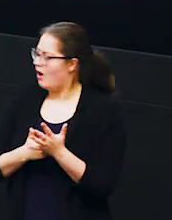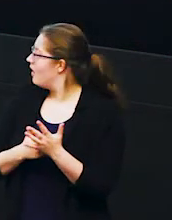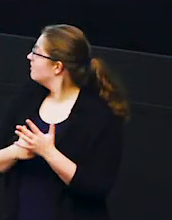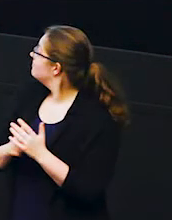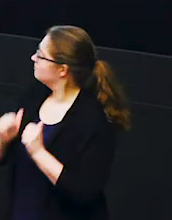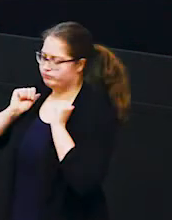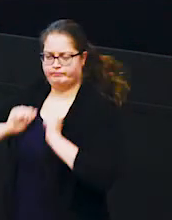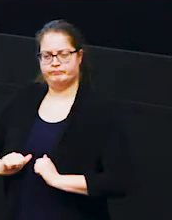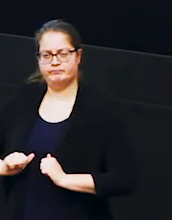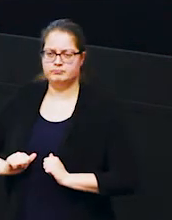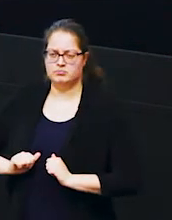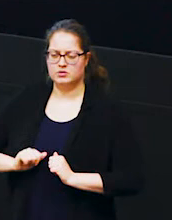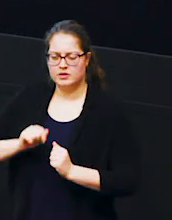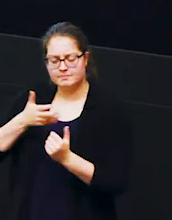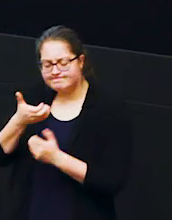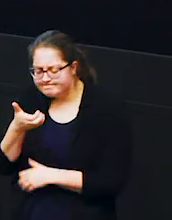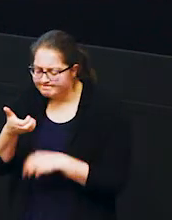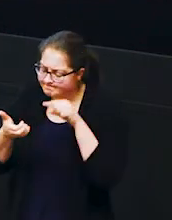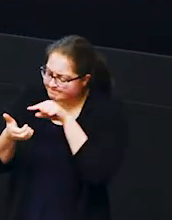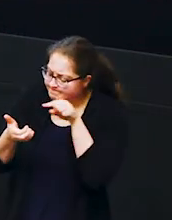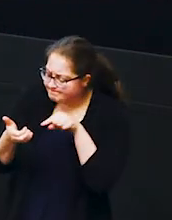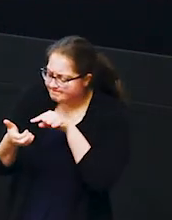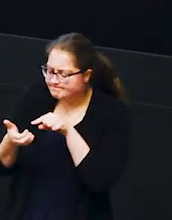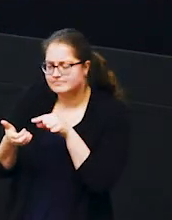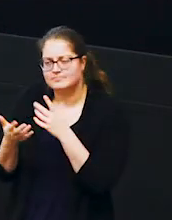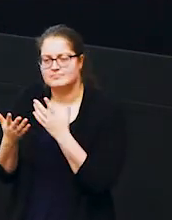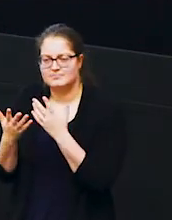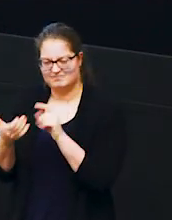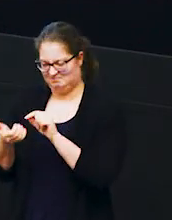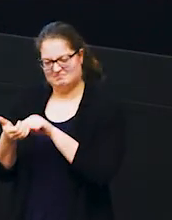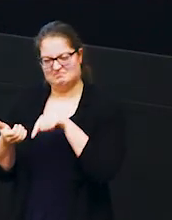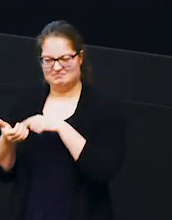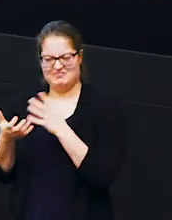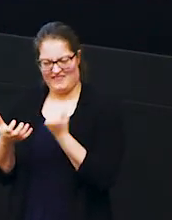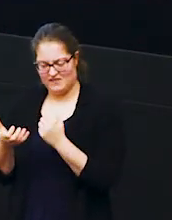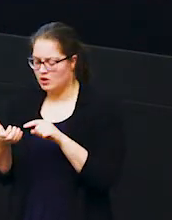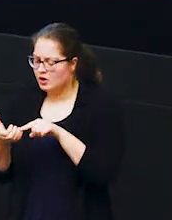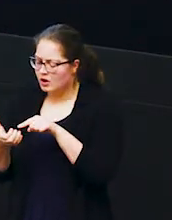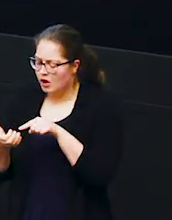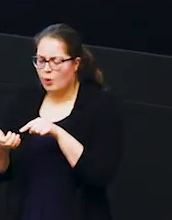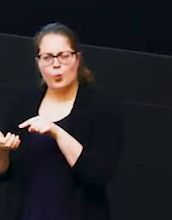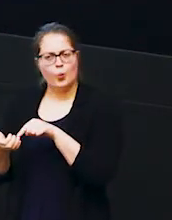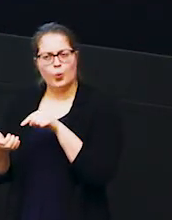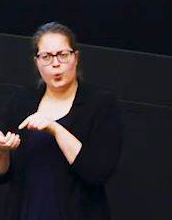watching in ghani's movements on their on their device and they could see that ngani was walking